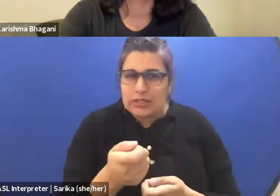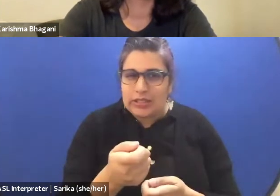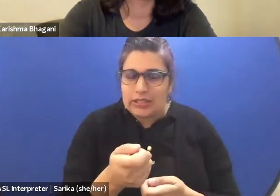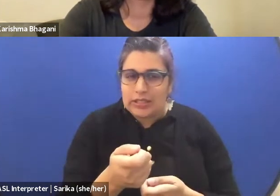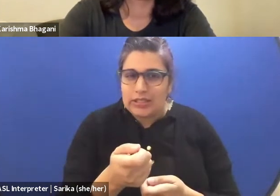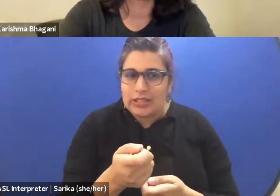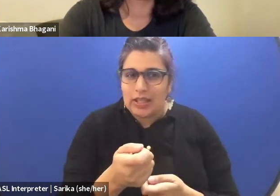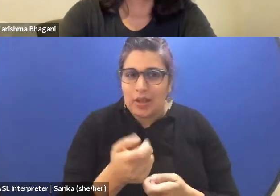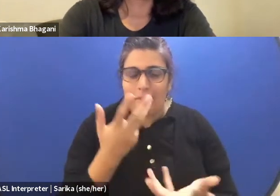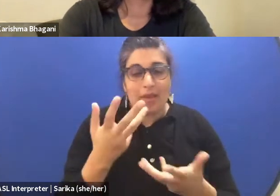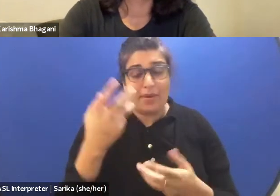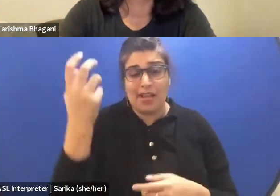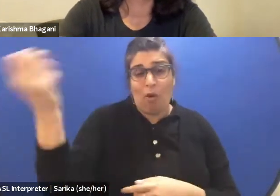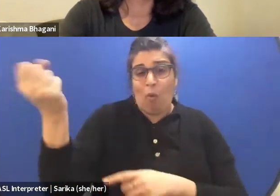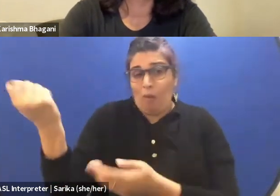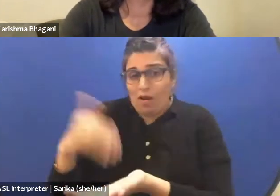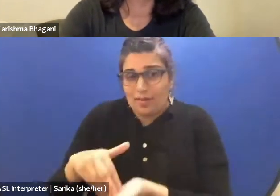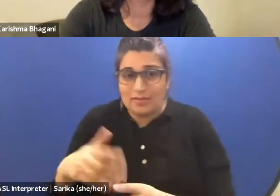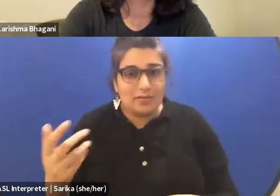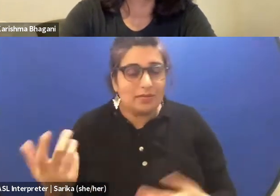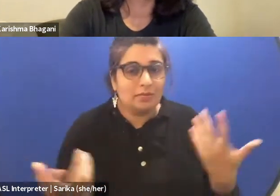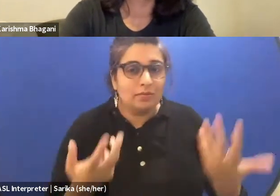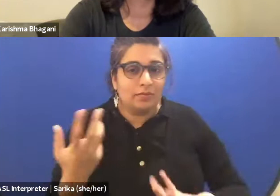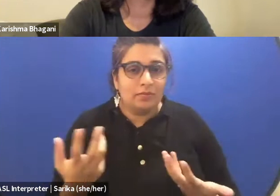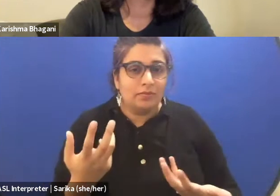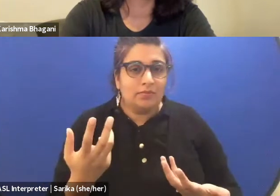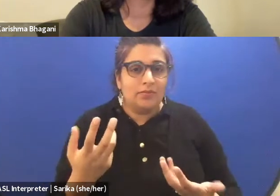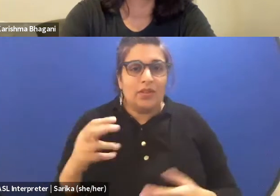Maybe we'll come back to that idea, is reassessing our framework.